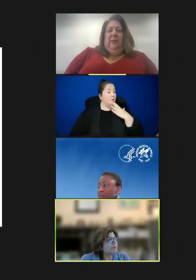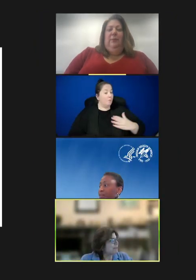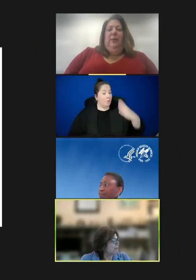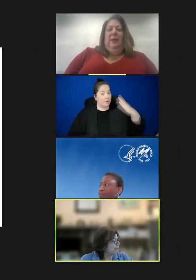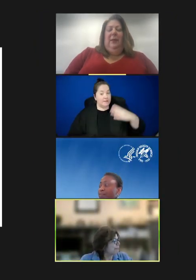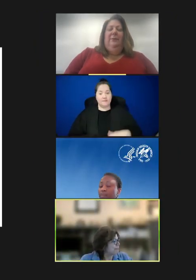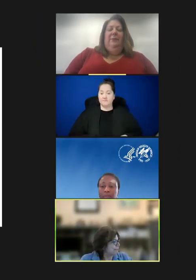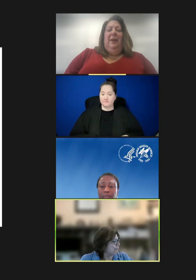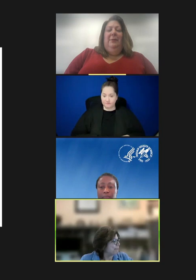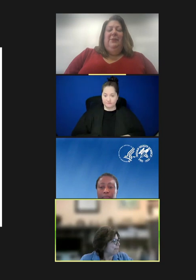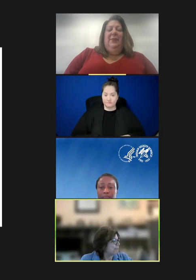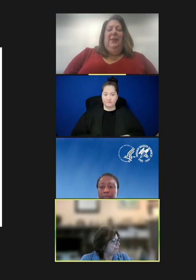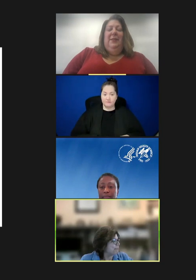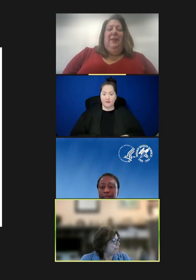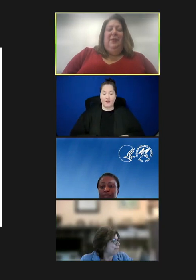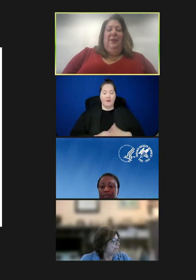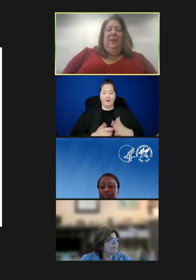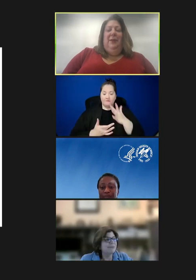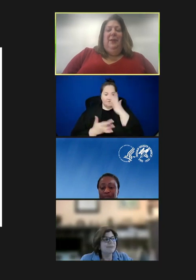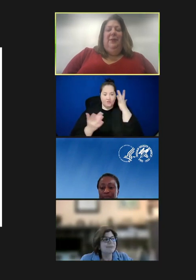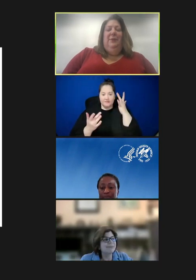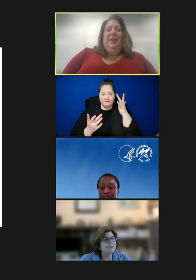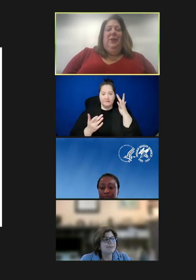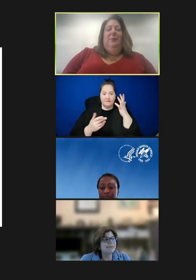Ann Aikin: Good morning. I always forget to -- I should call you in the other section,